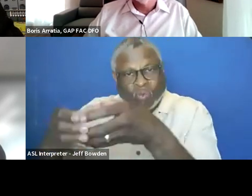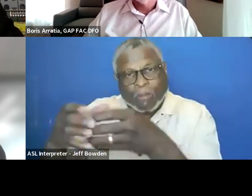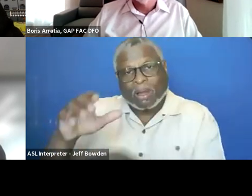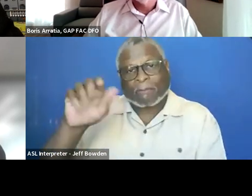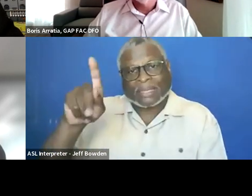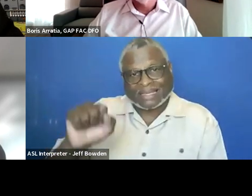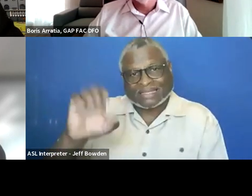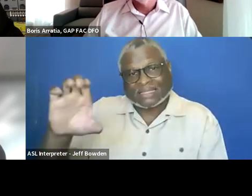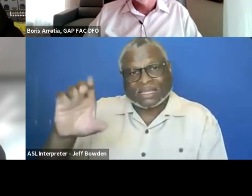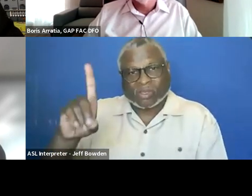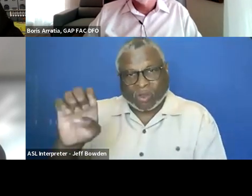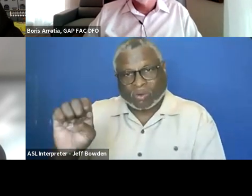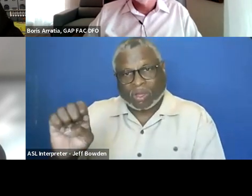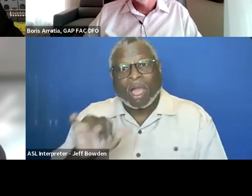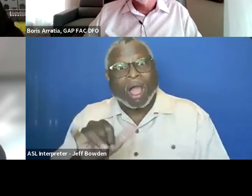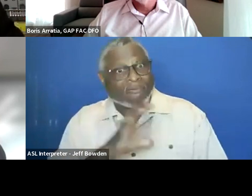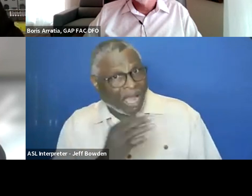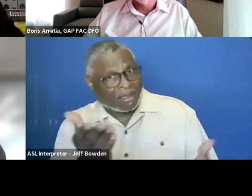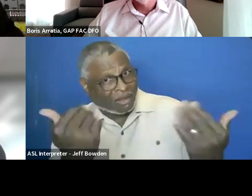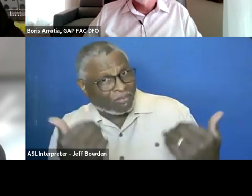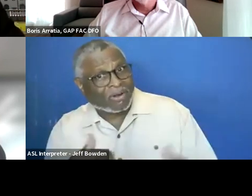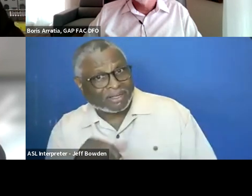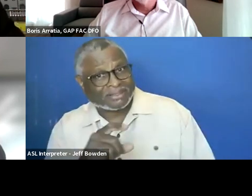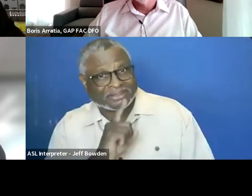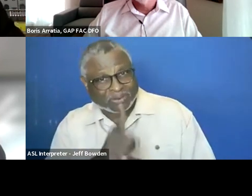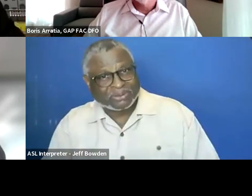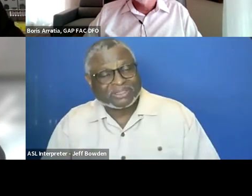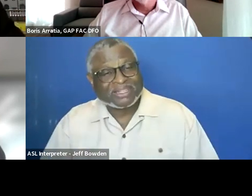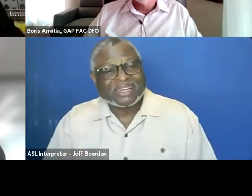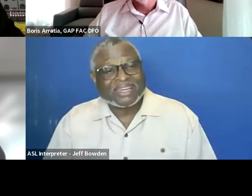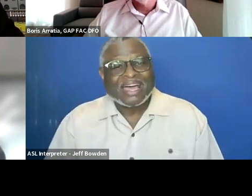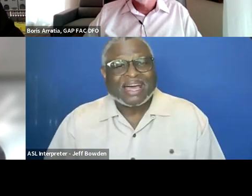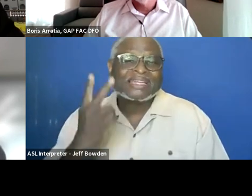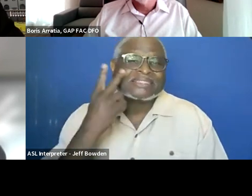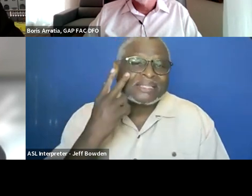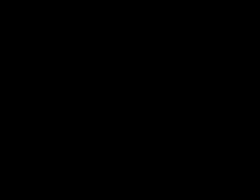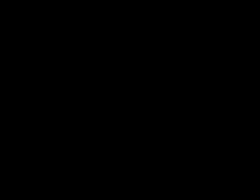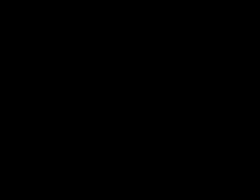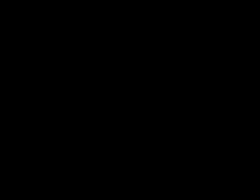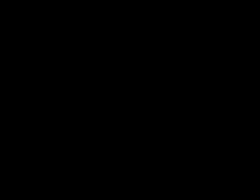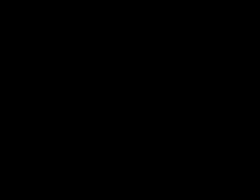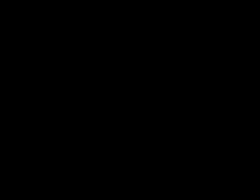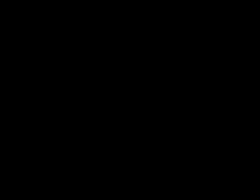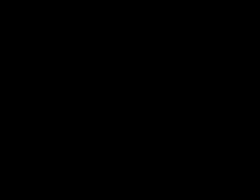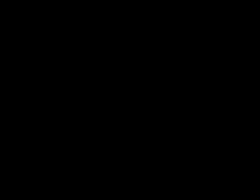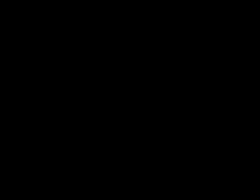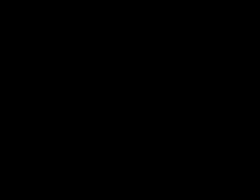All right. Go right ahead. All right. Let's see. And I can share these after.